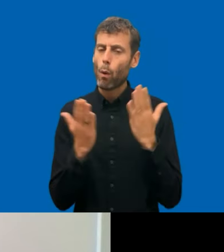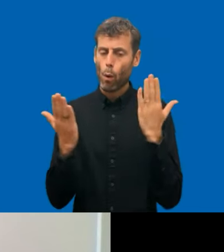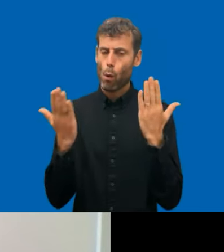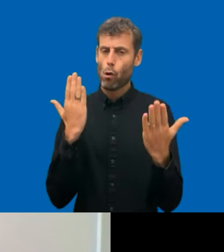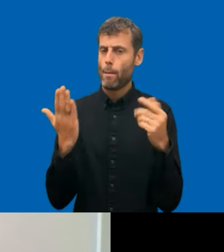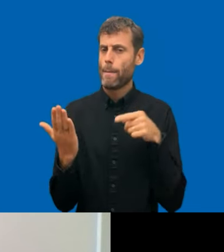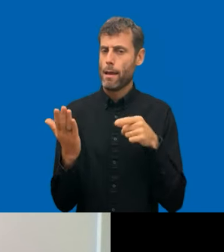End user hat.